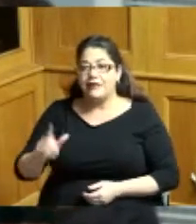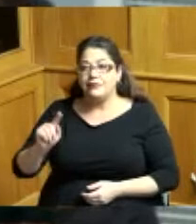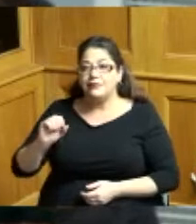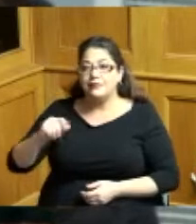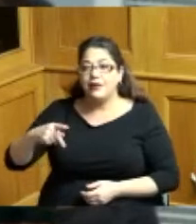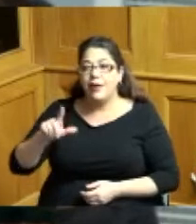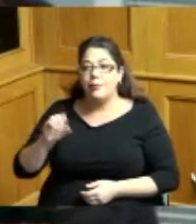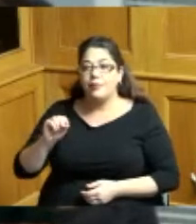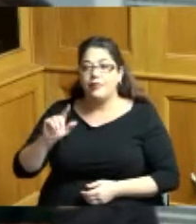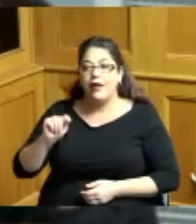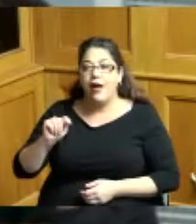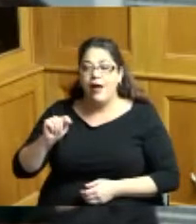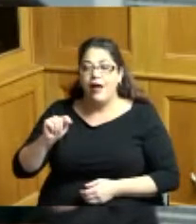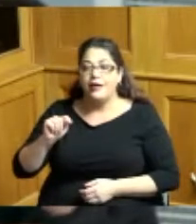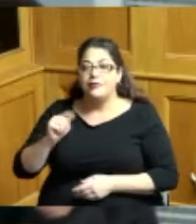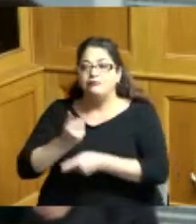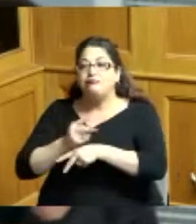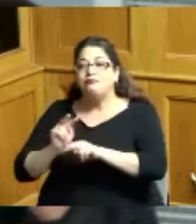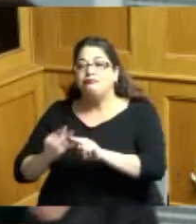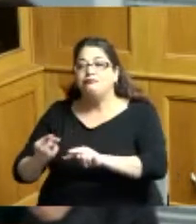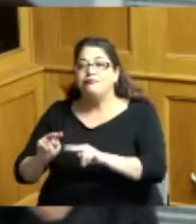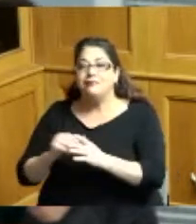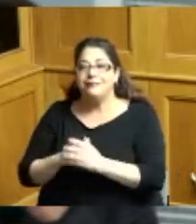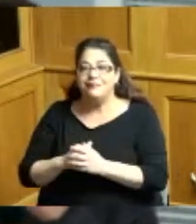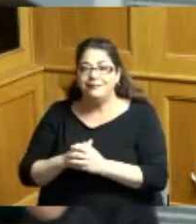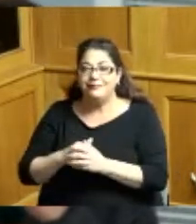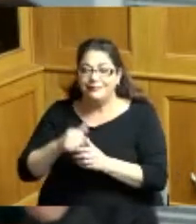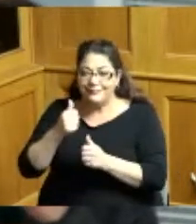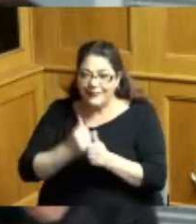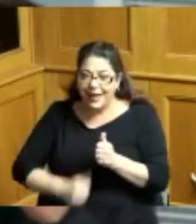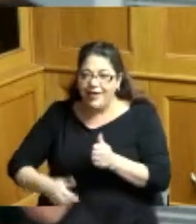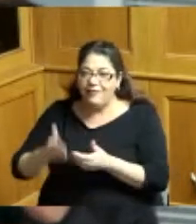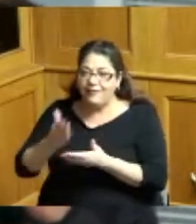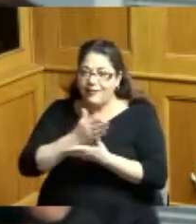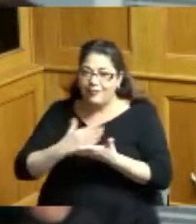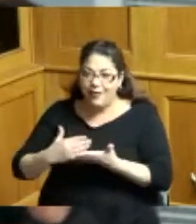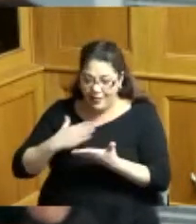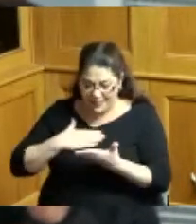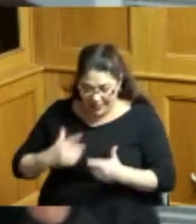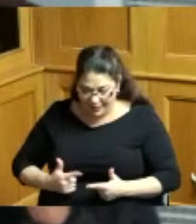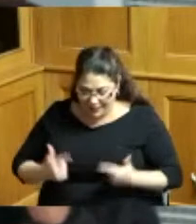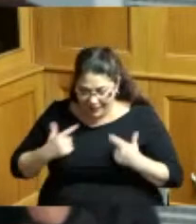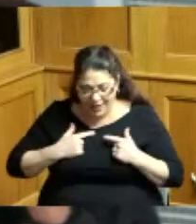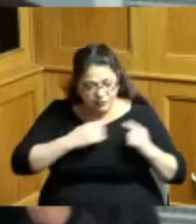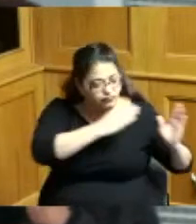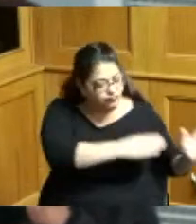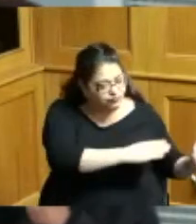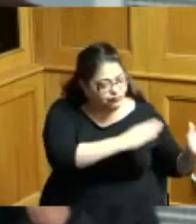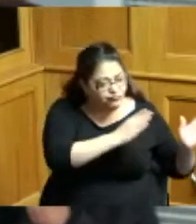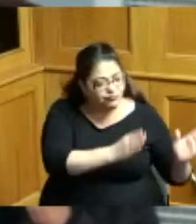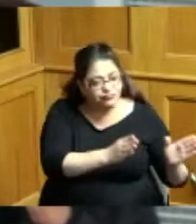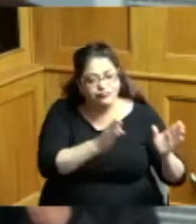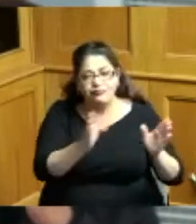in the west end so every phase of my life I have committed myself either through paid employment